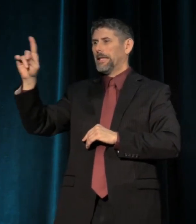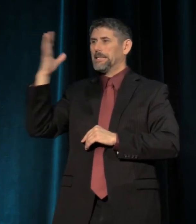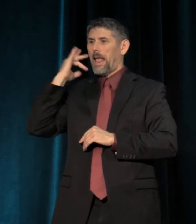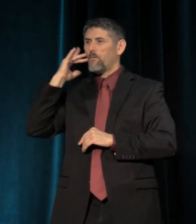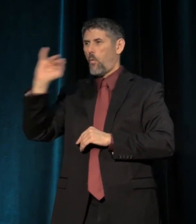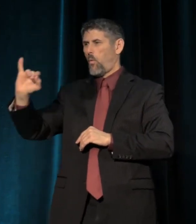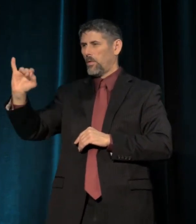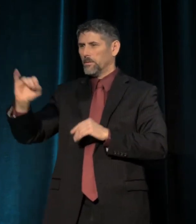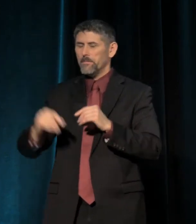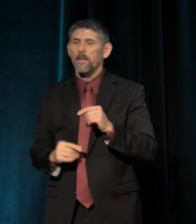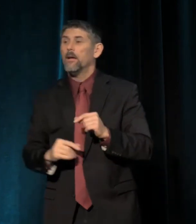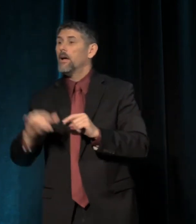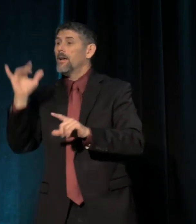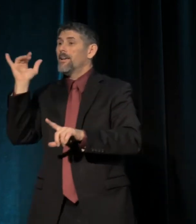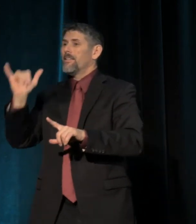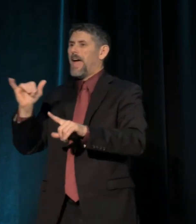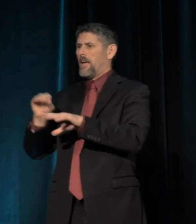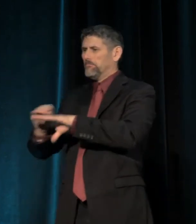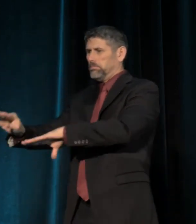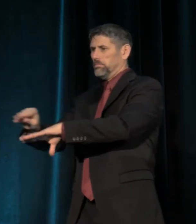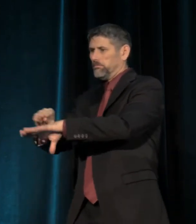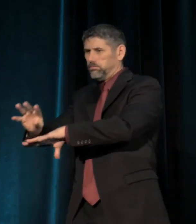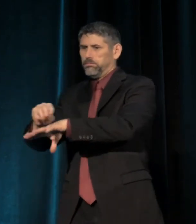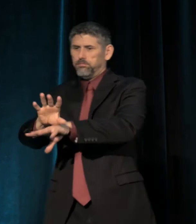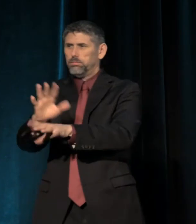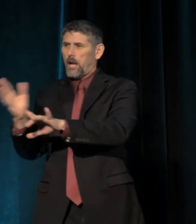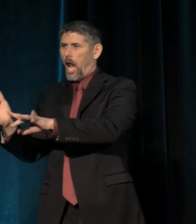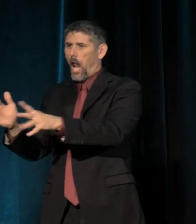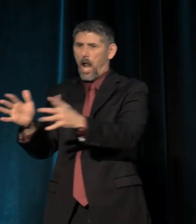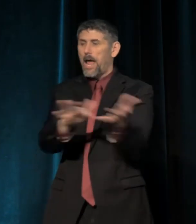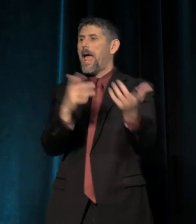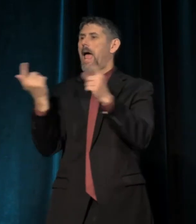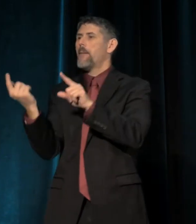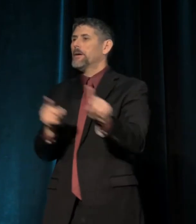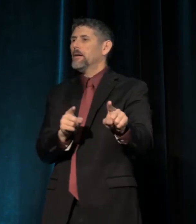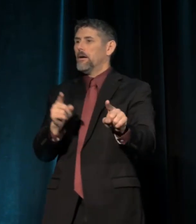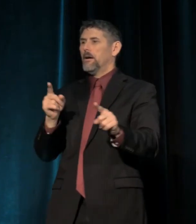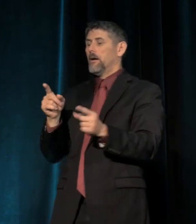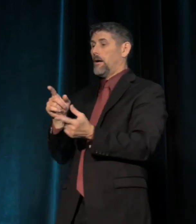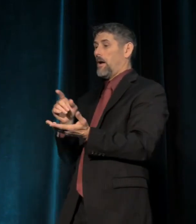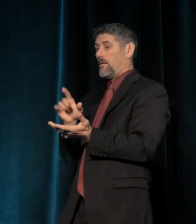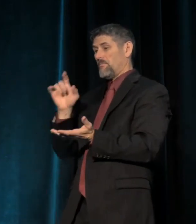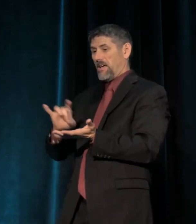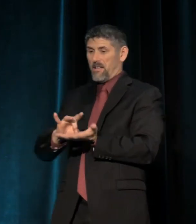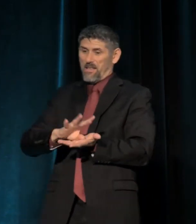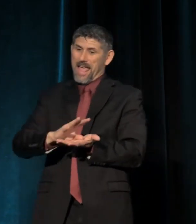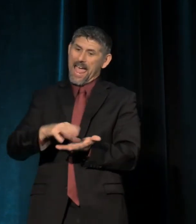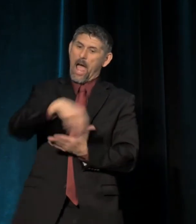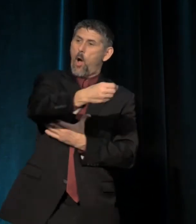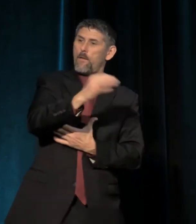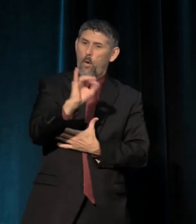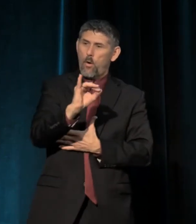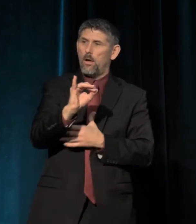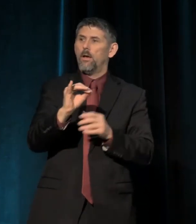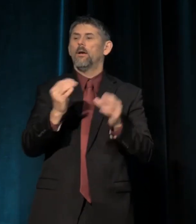The domino effect of displacement continues. So folks are forced out of Oakland further out into the delta, right?